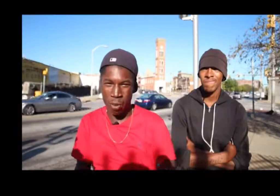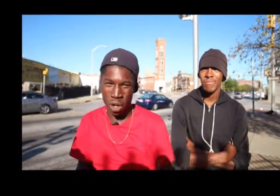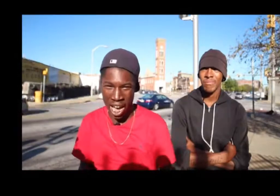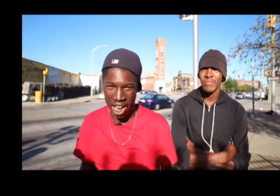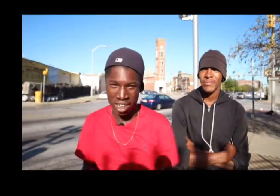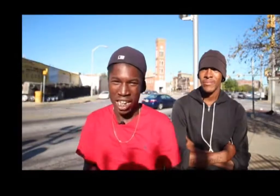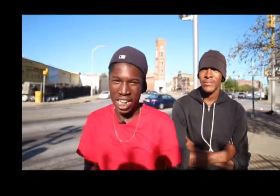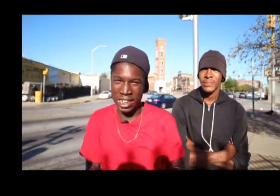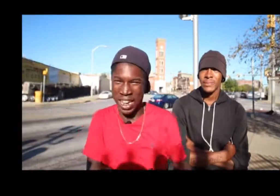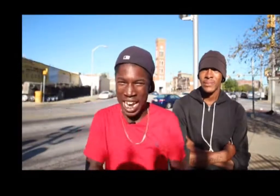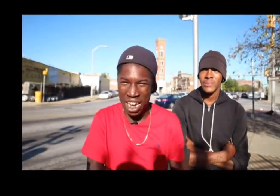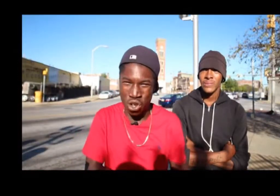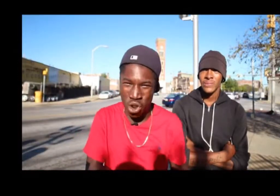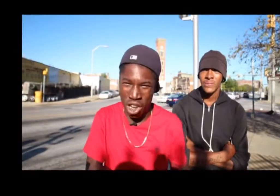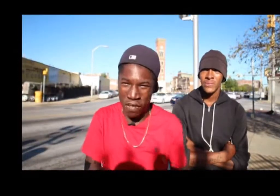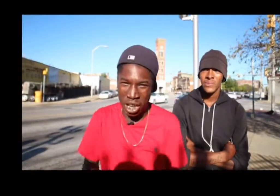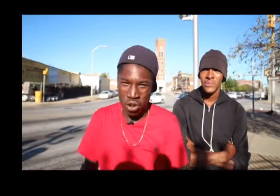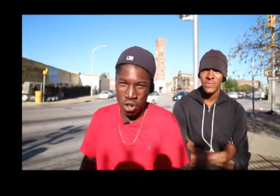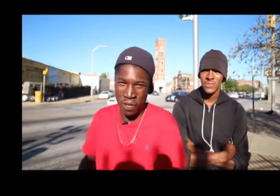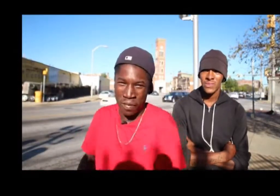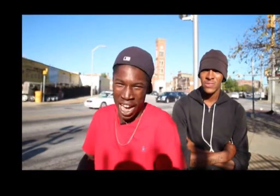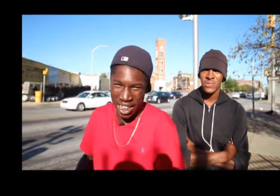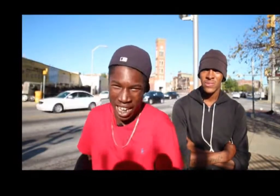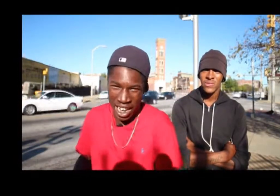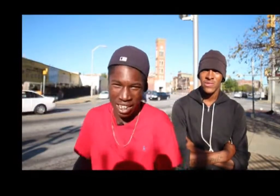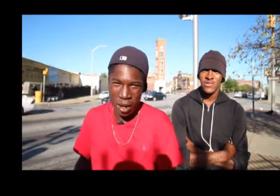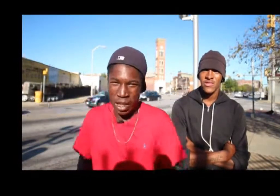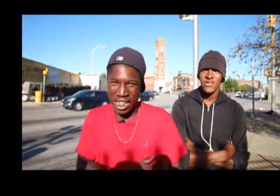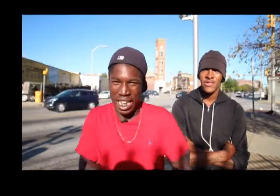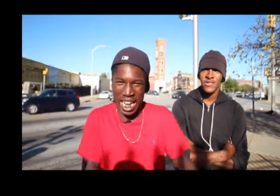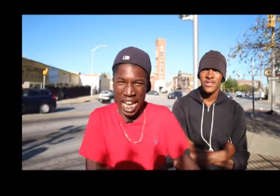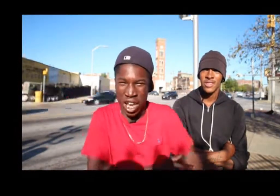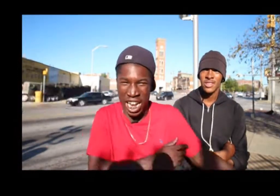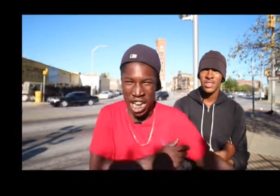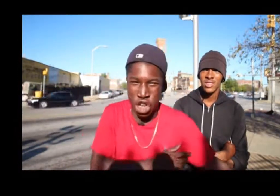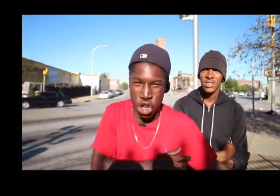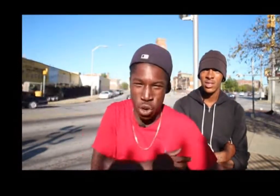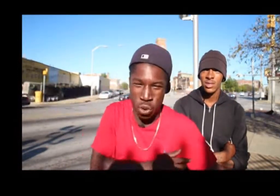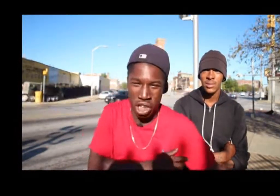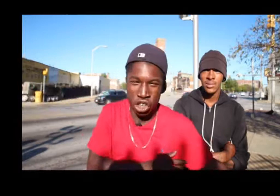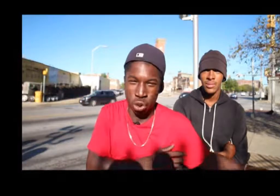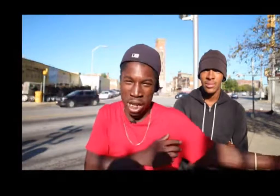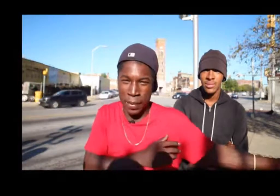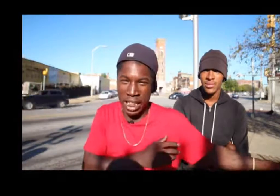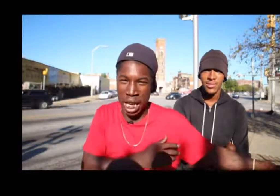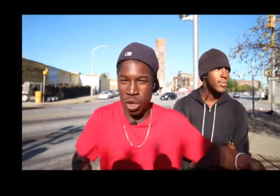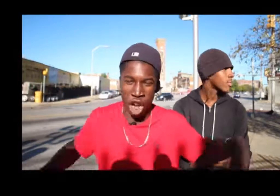we ain't home and nobody hurt nobody we keep all the young kids and get them out the streets to give them something to do so they can make a couple of